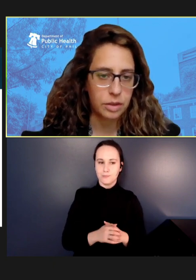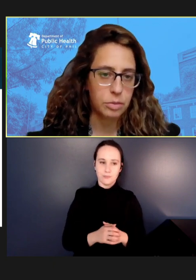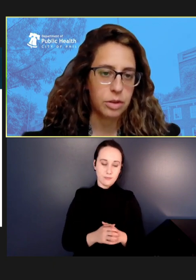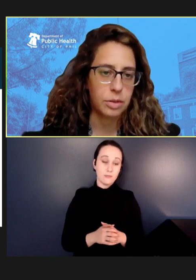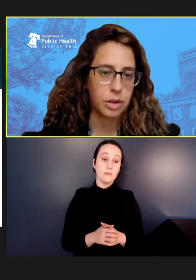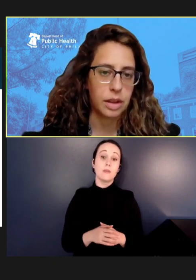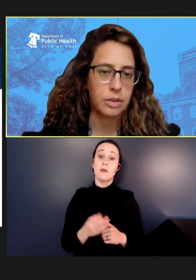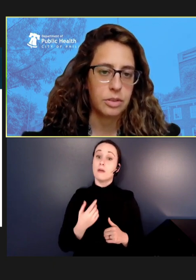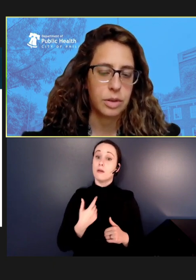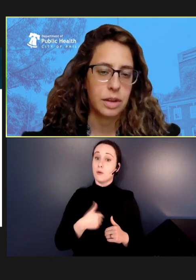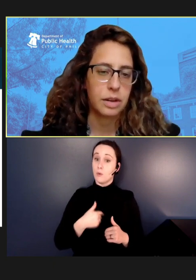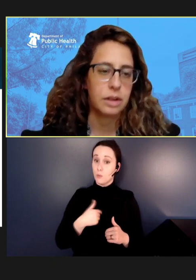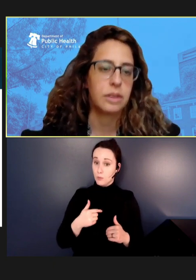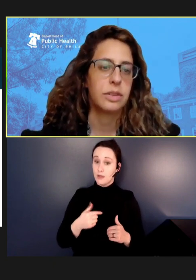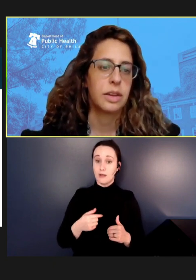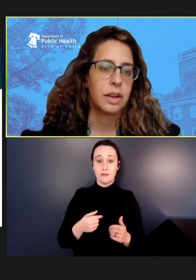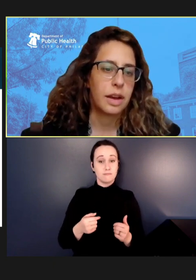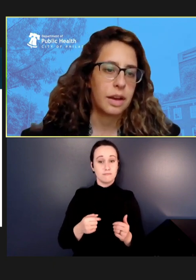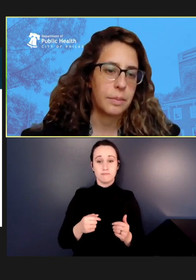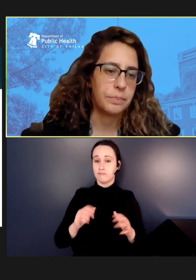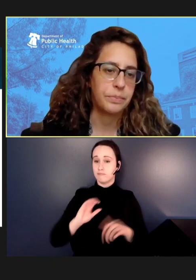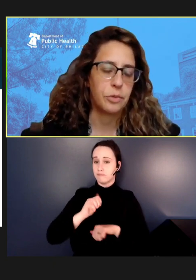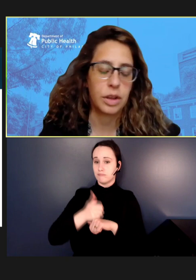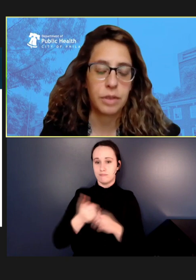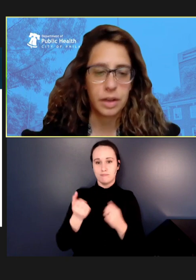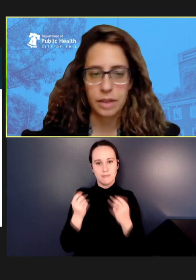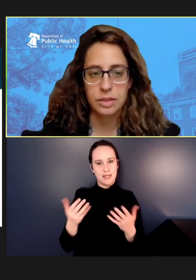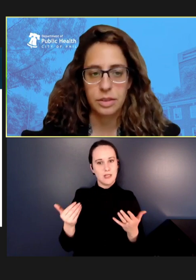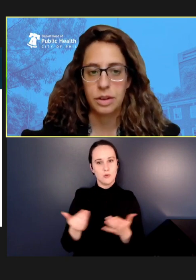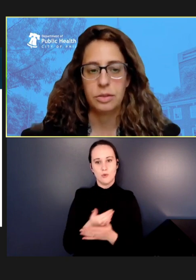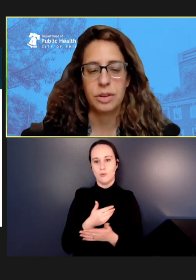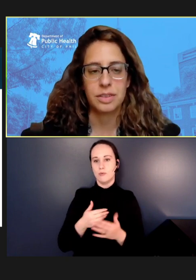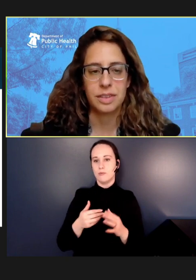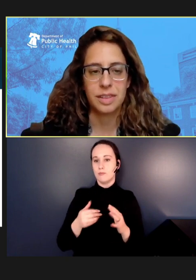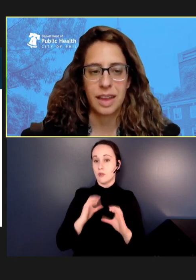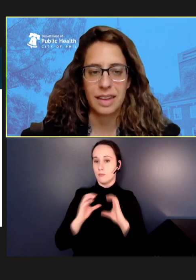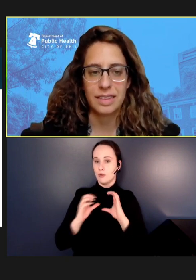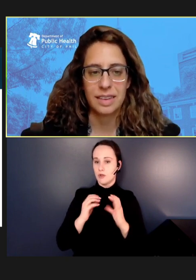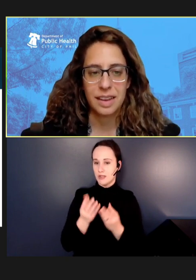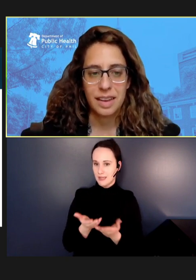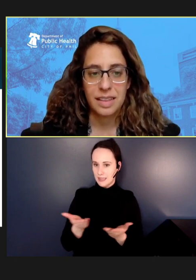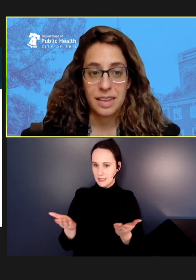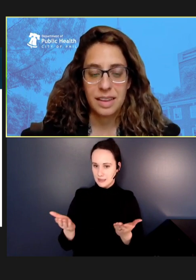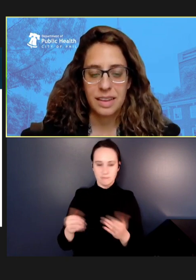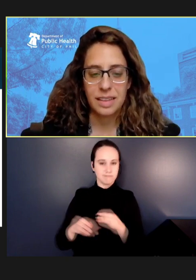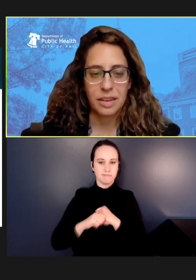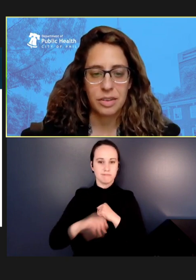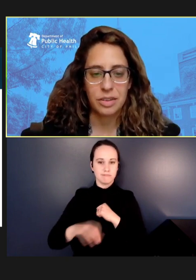new communication materials. One of our lessons learned was that the languages